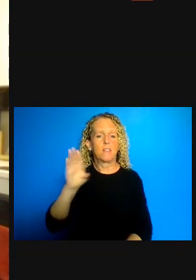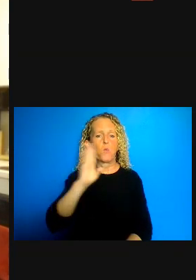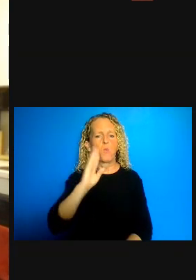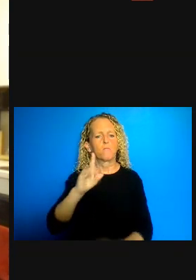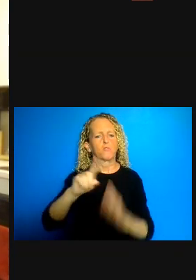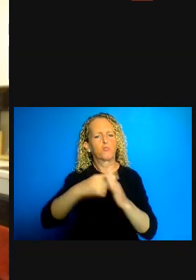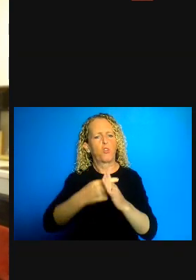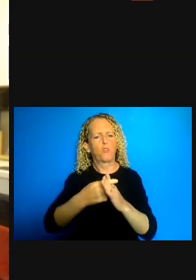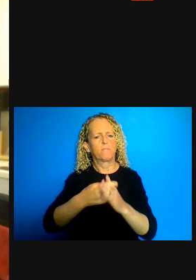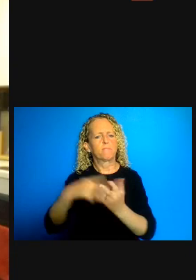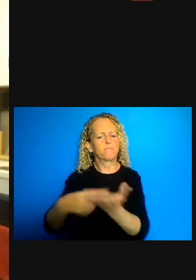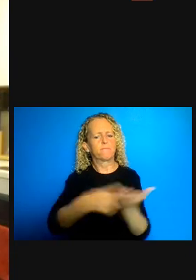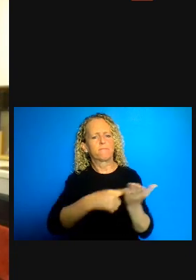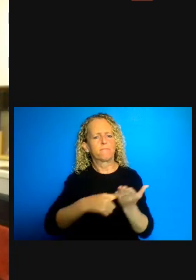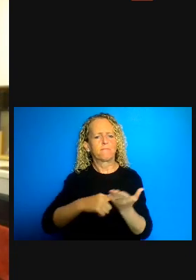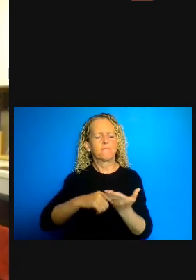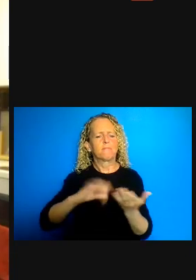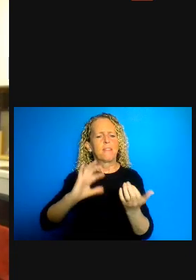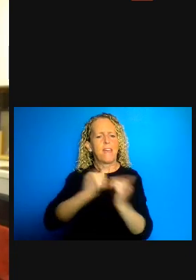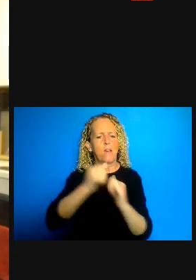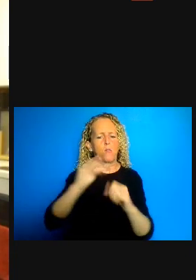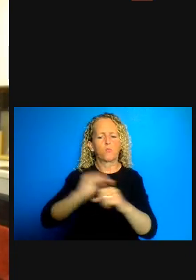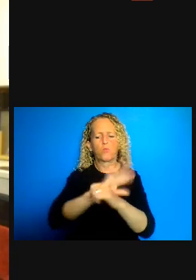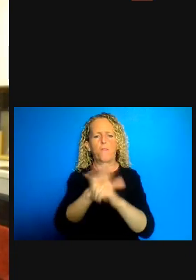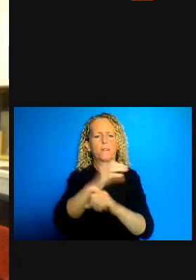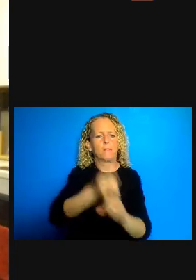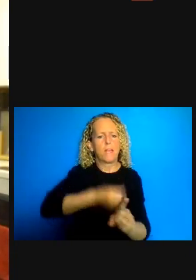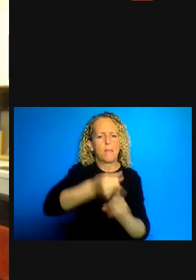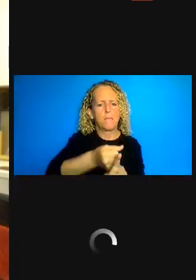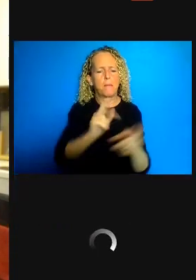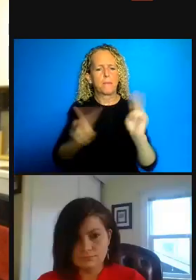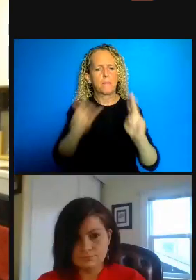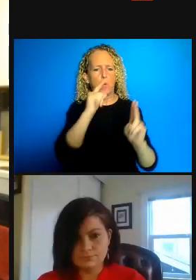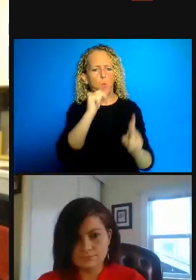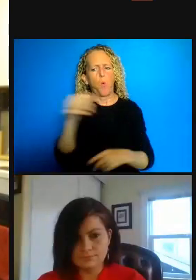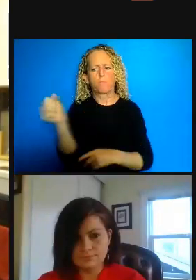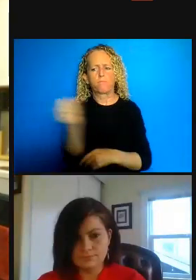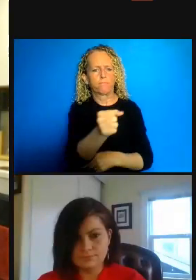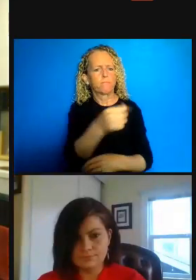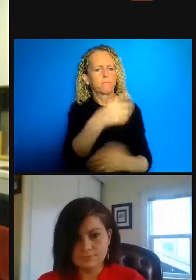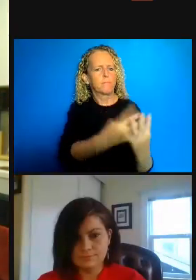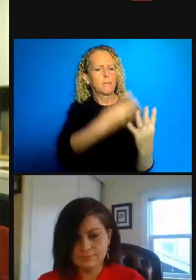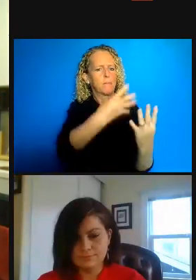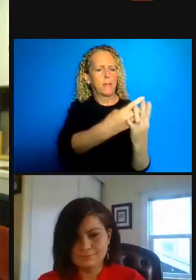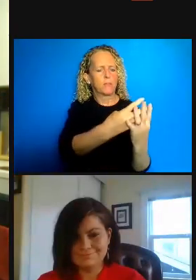in prison impacts those who are incarcerated and the larger community.